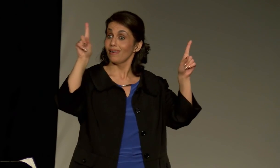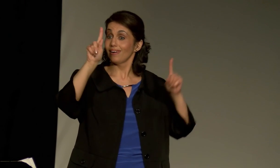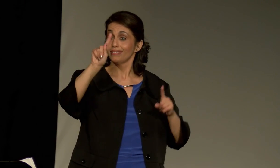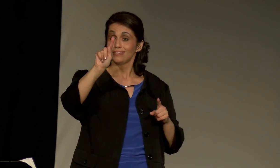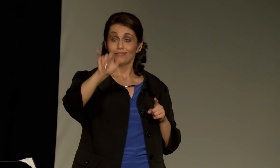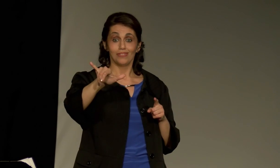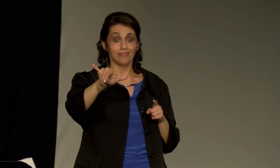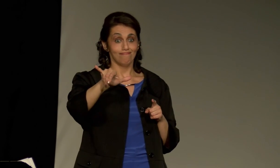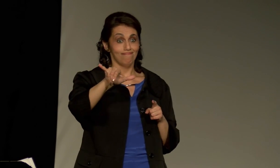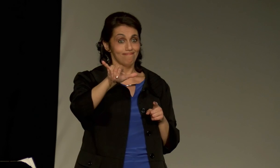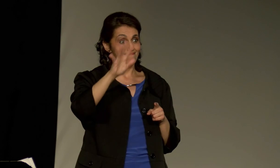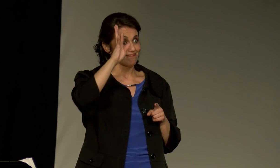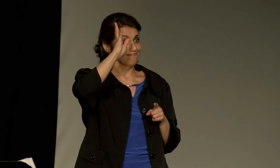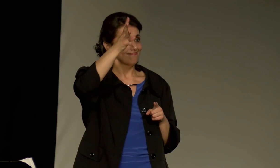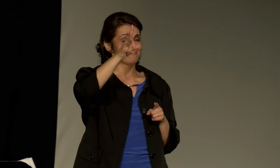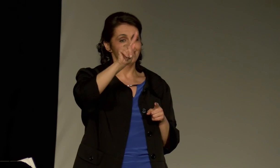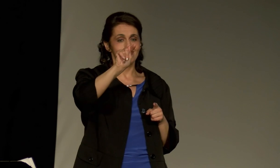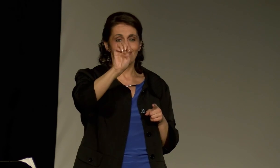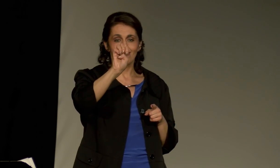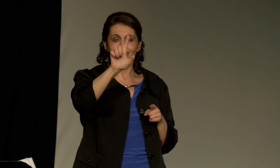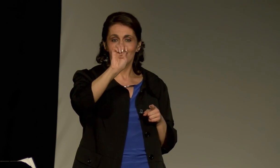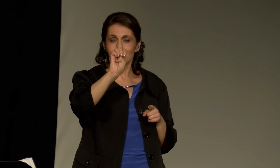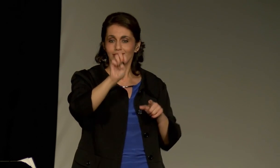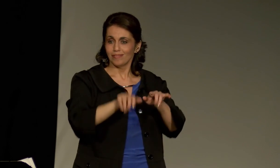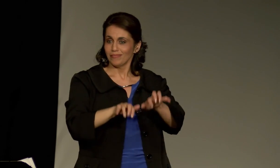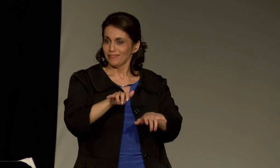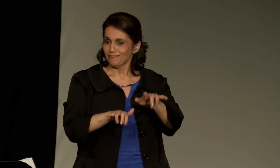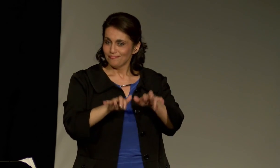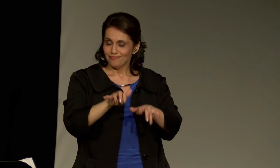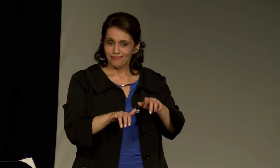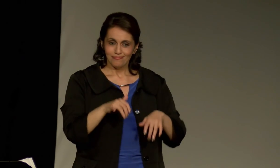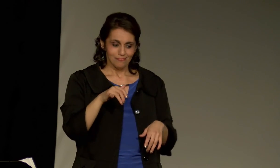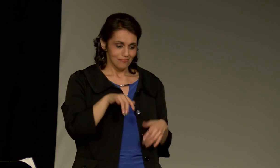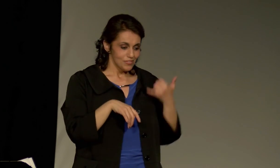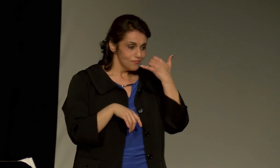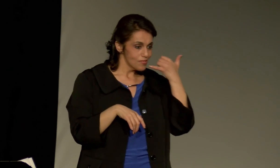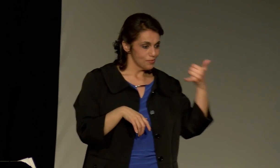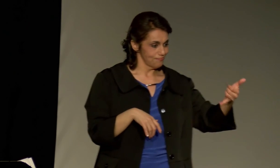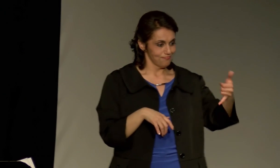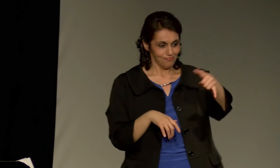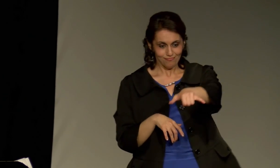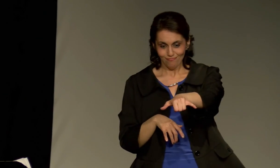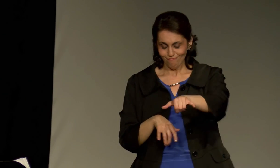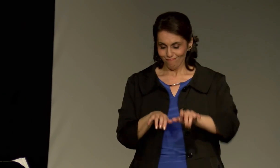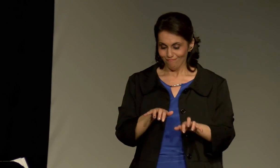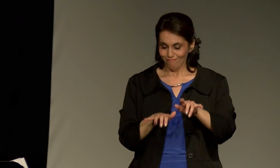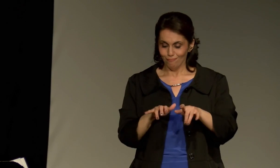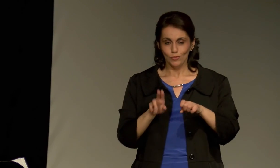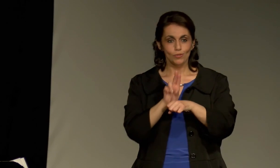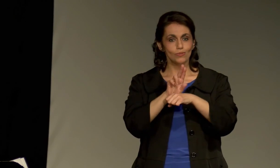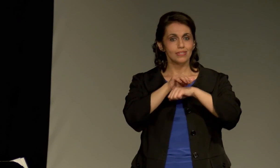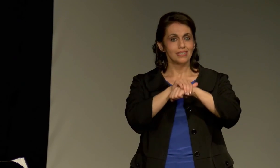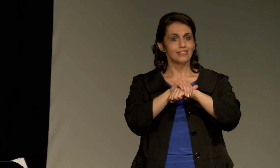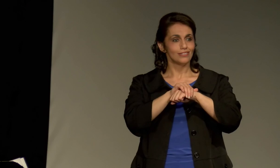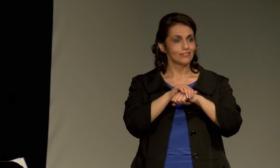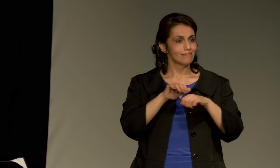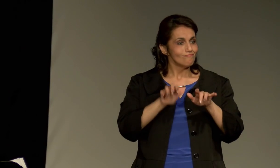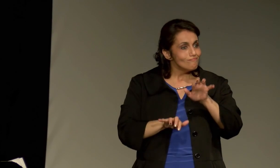In 1964, TTYs were invented, which is the teletypewriter, a device that deaf people use to talk on the phone.